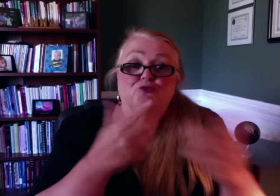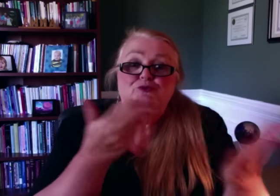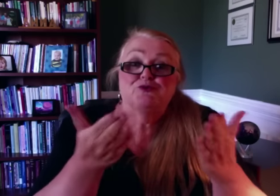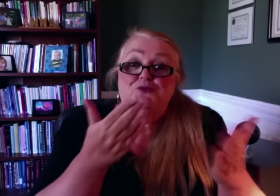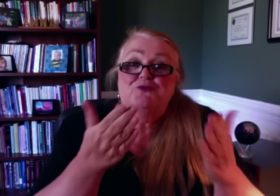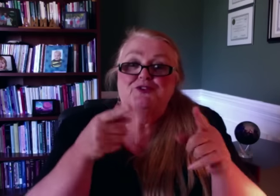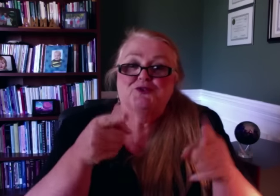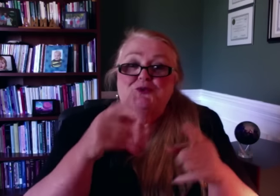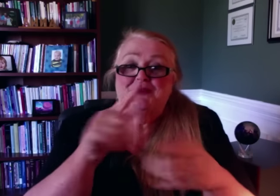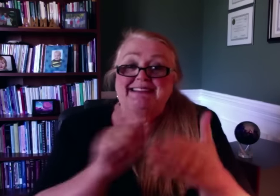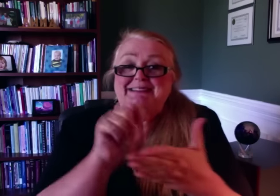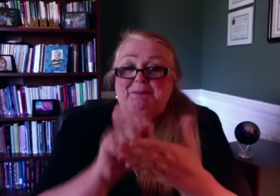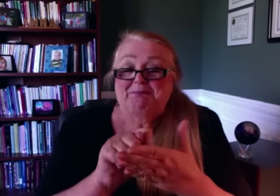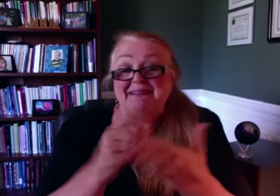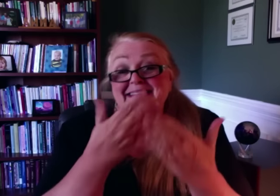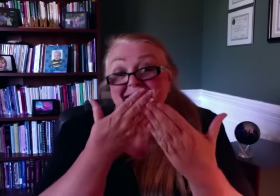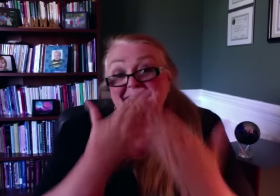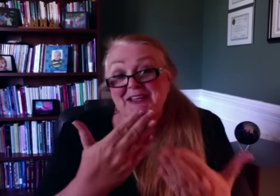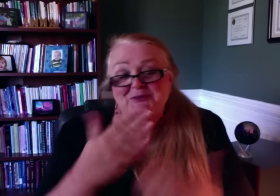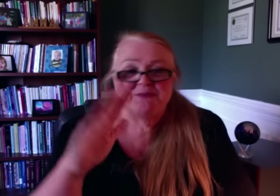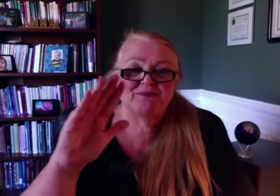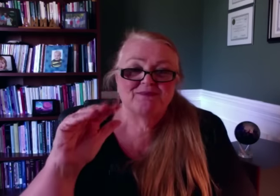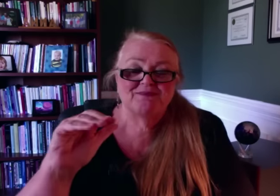It's been wonderful being able to serve during this time. Thank you.